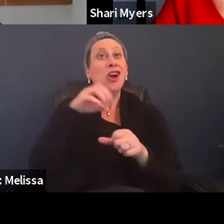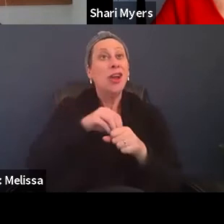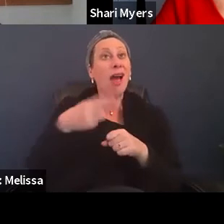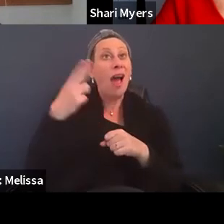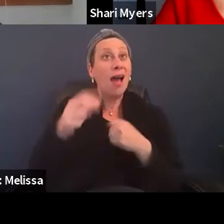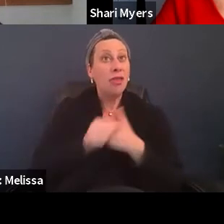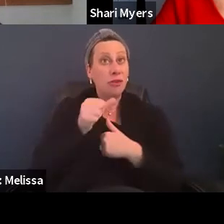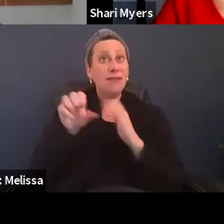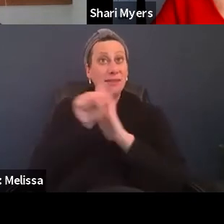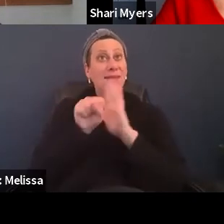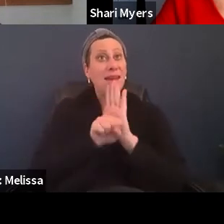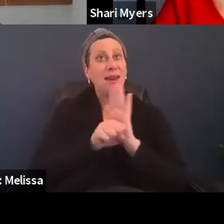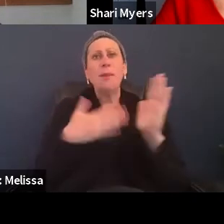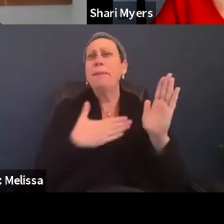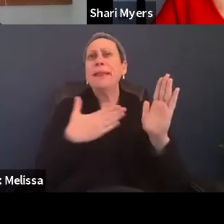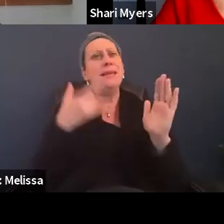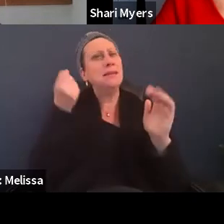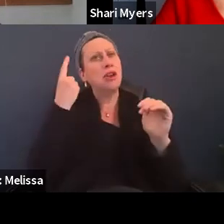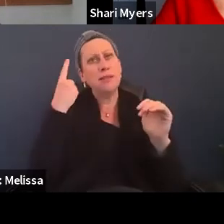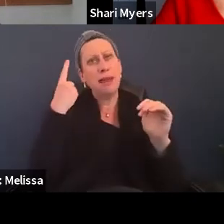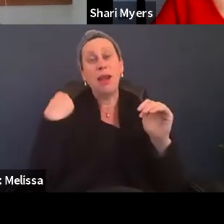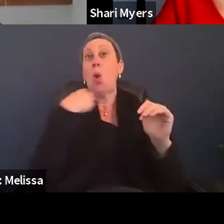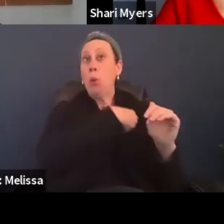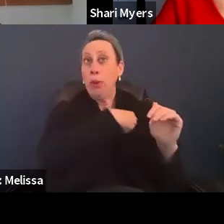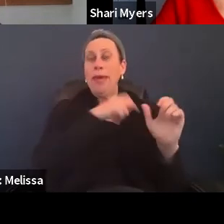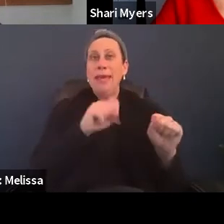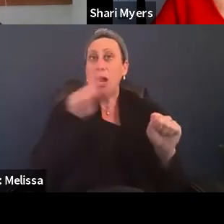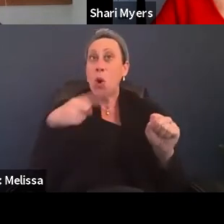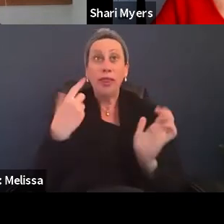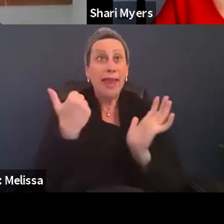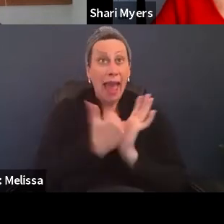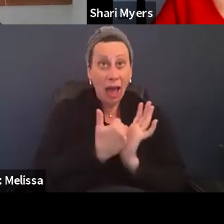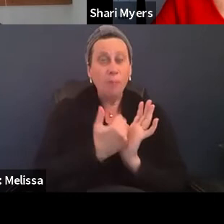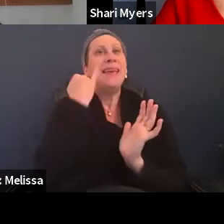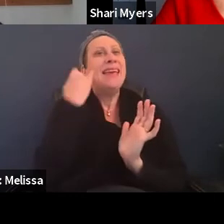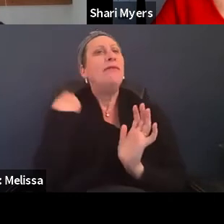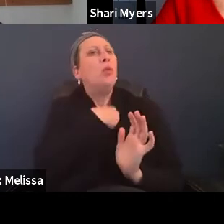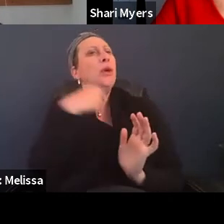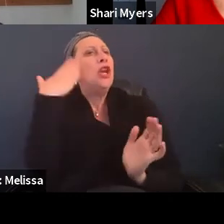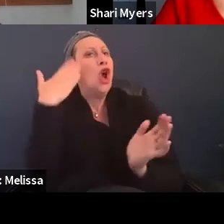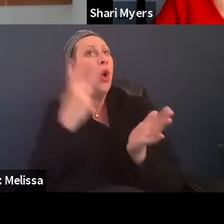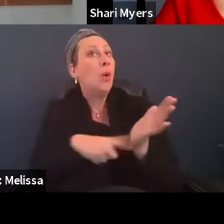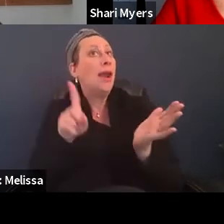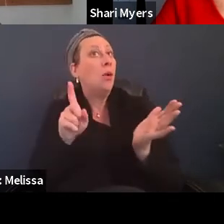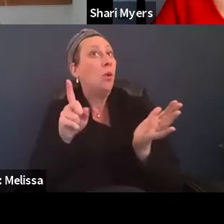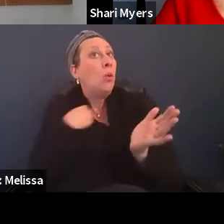to please understand that we can only help you if we know what we need to do to help you.